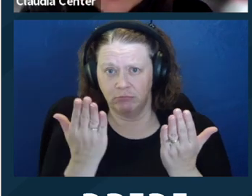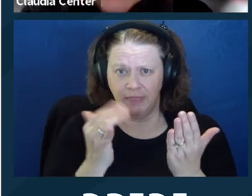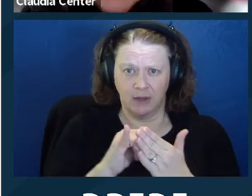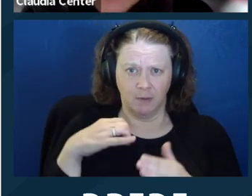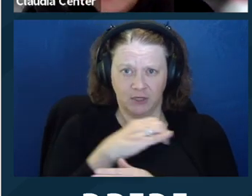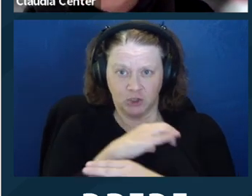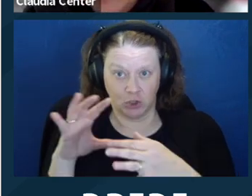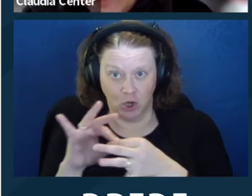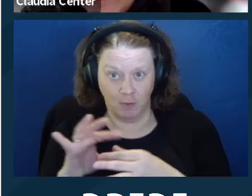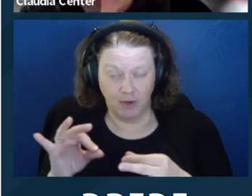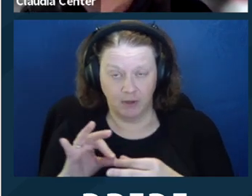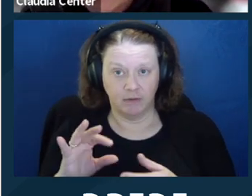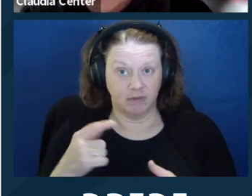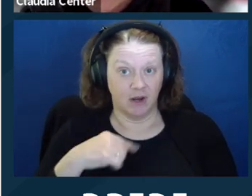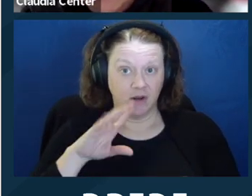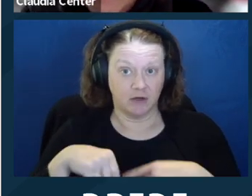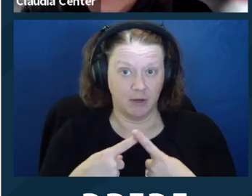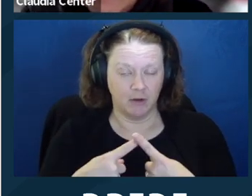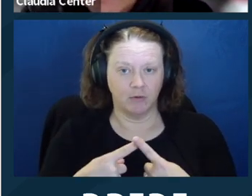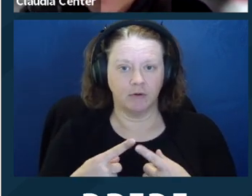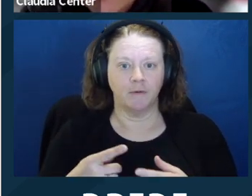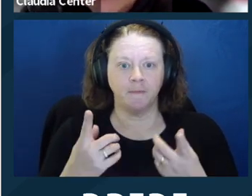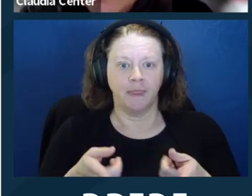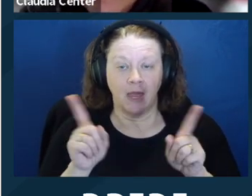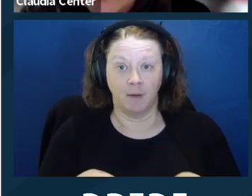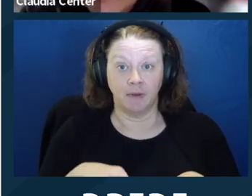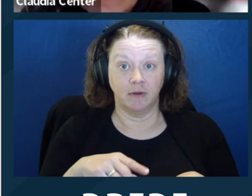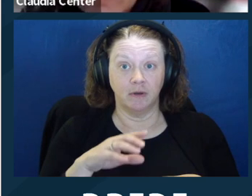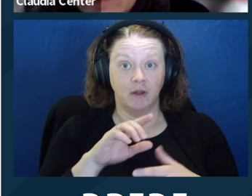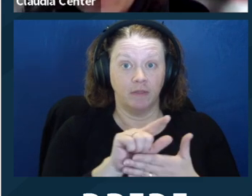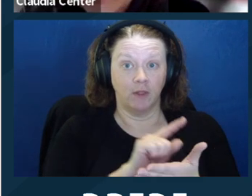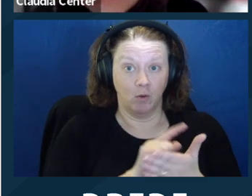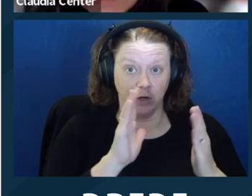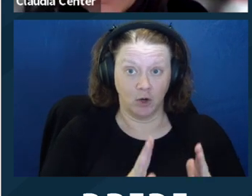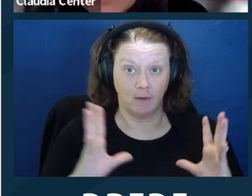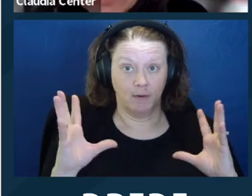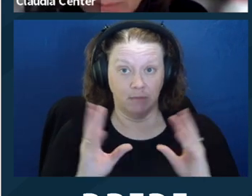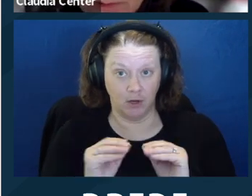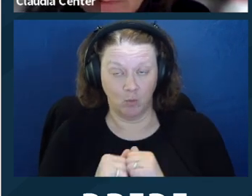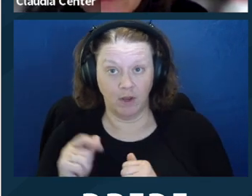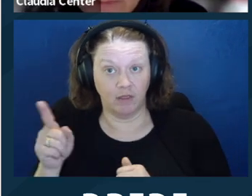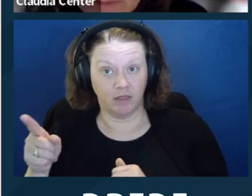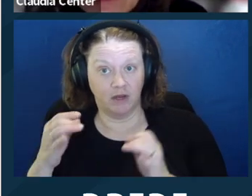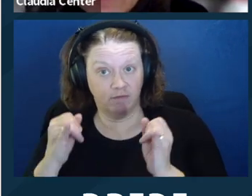And their spouse was present. And later that person became a criminal defendant, and so